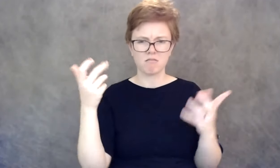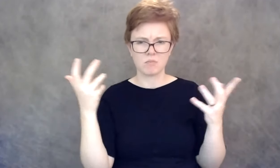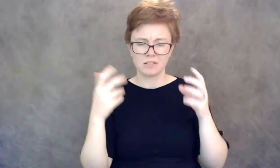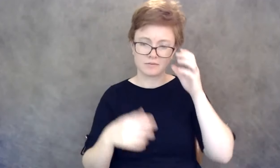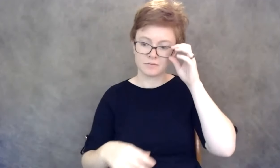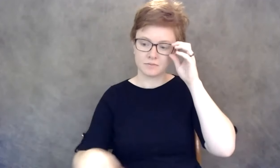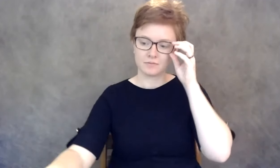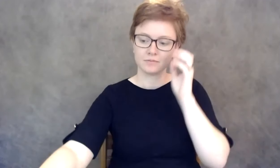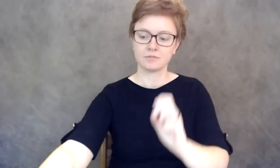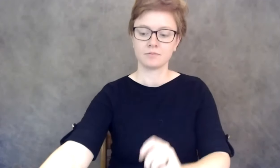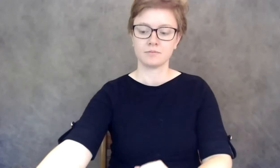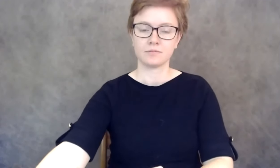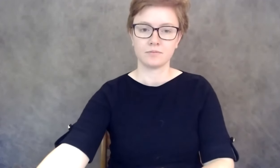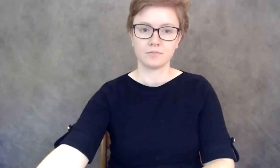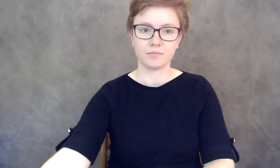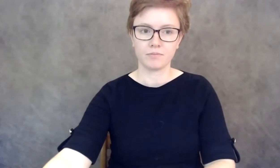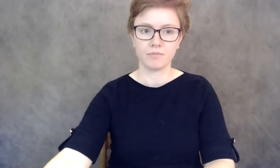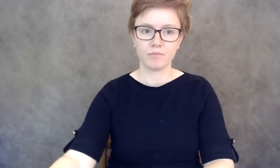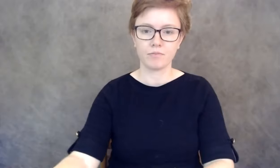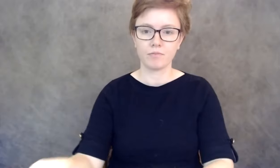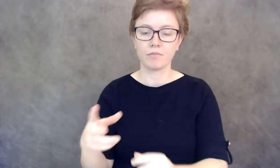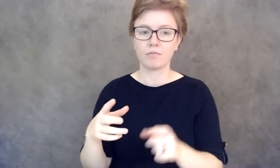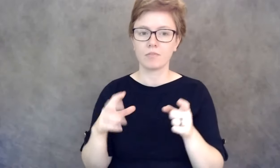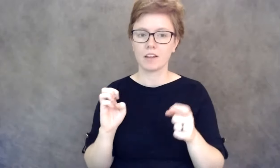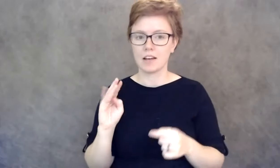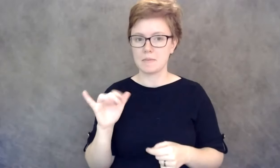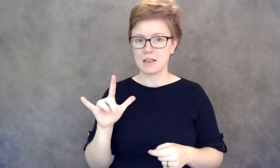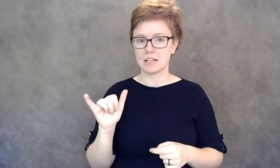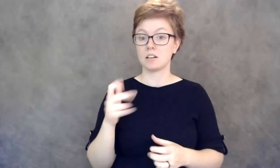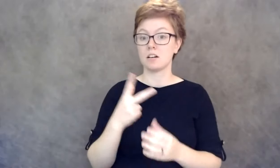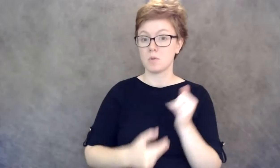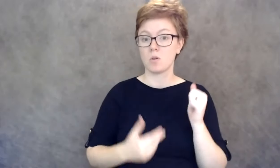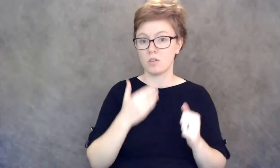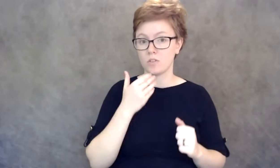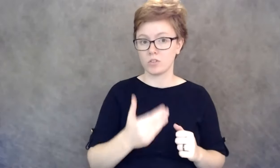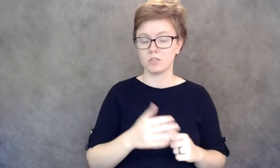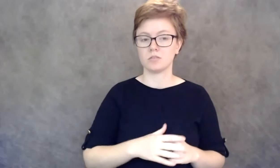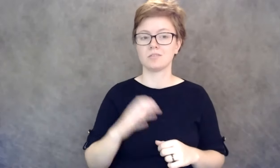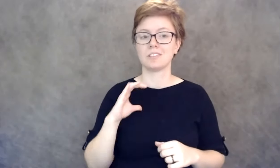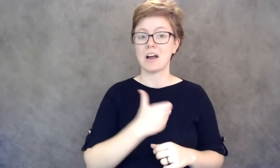Both are good. Our office and, Northwest ADA the other is BOLI.